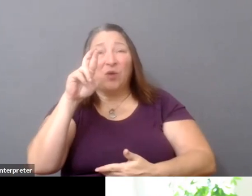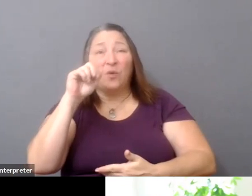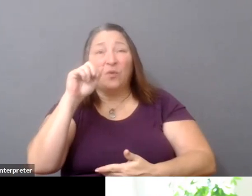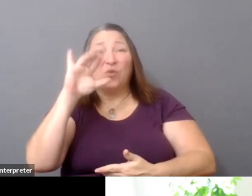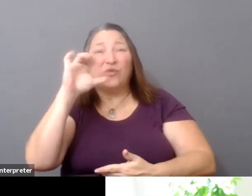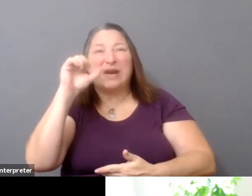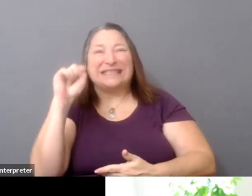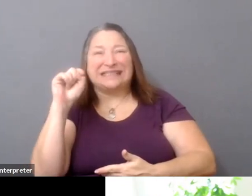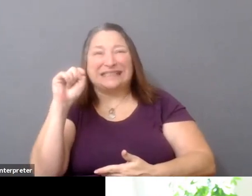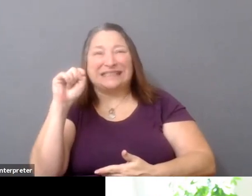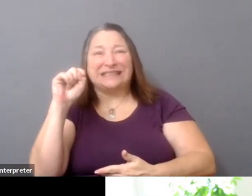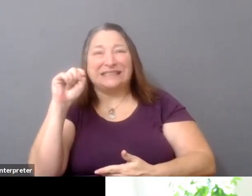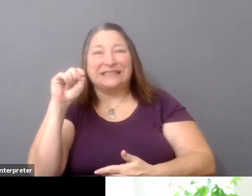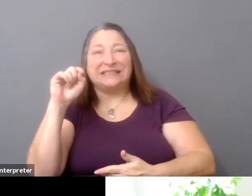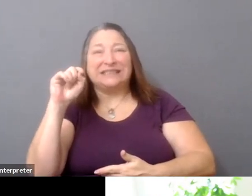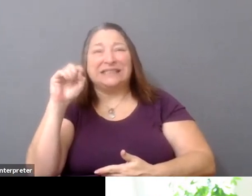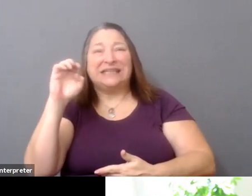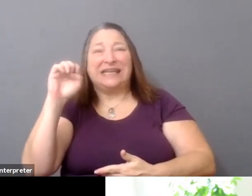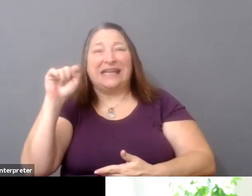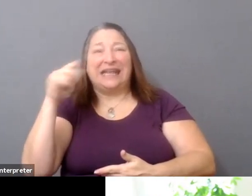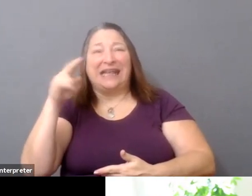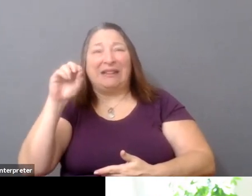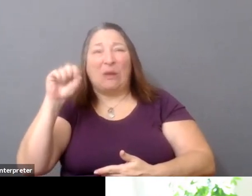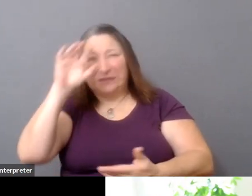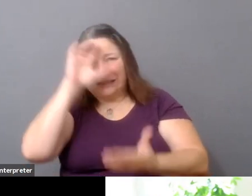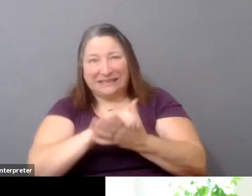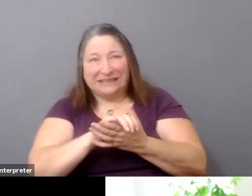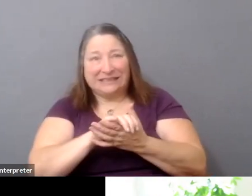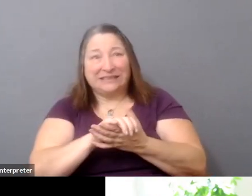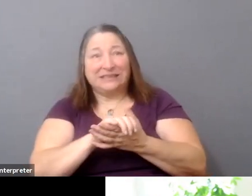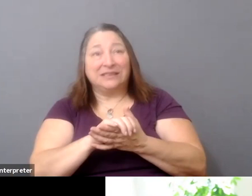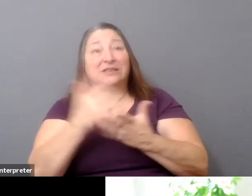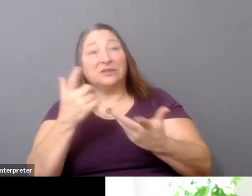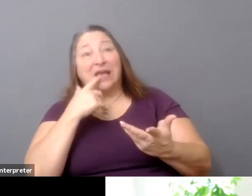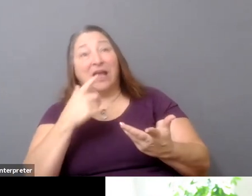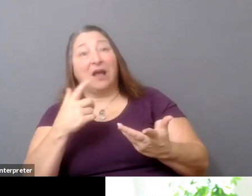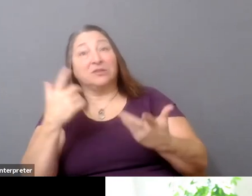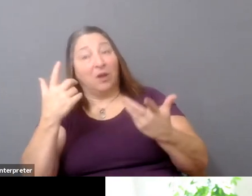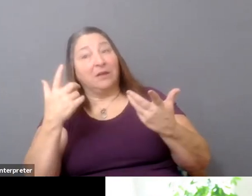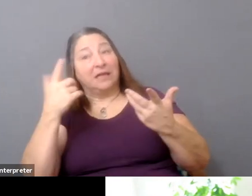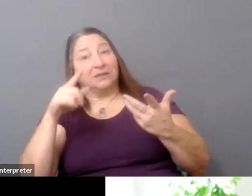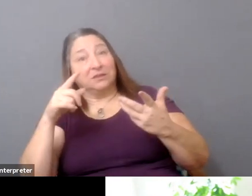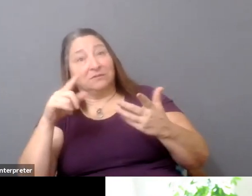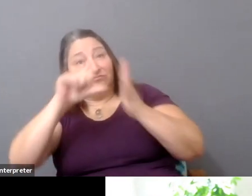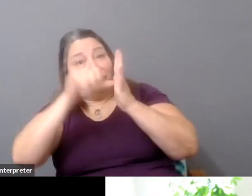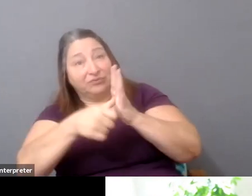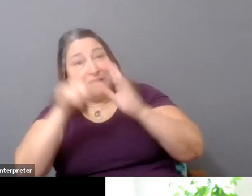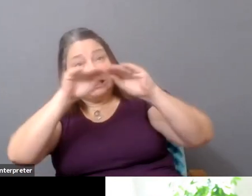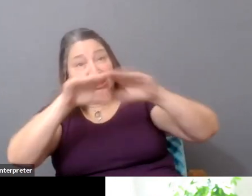We're just starting to have this conversation. Well, let's shine the spotlight on the distribution supply chain as well.